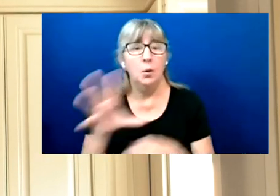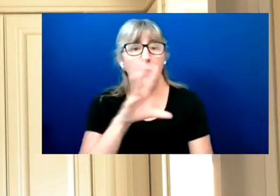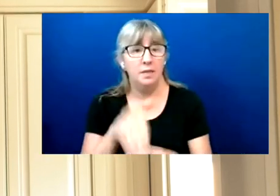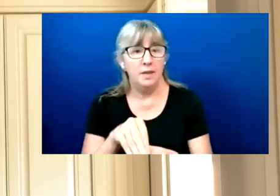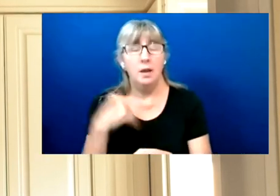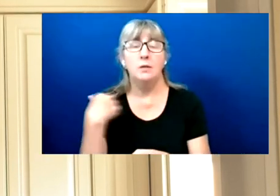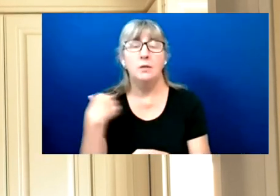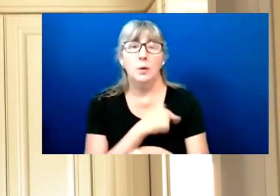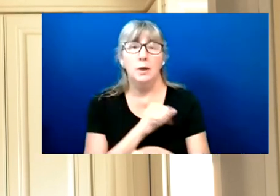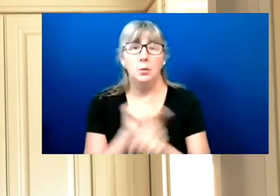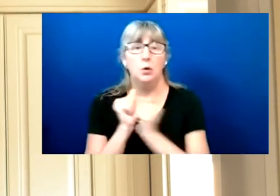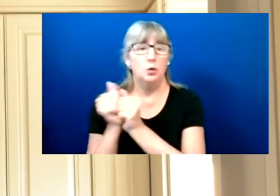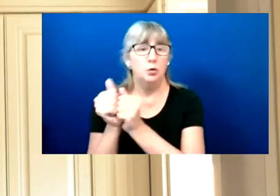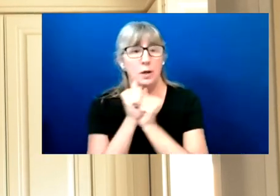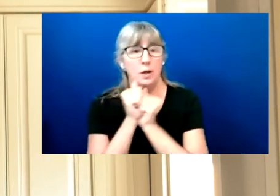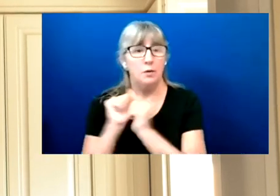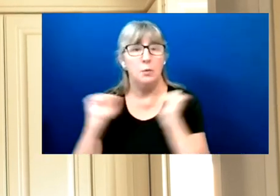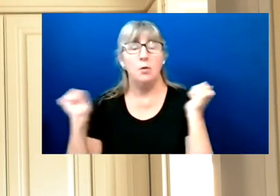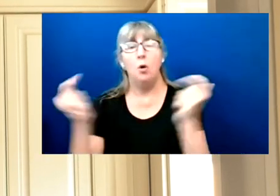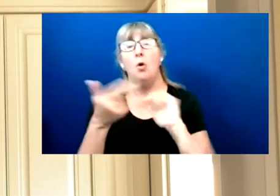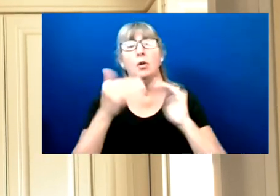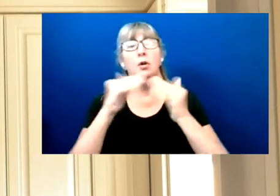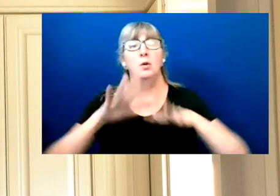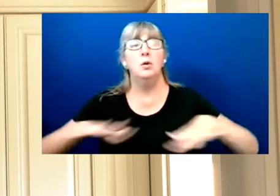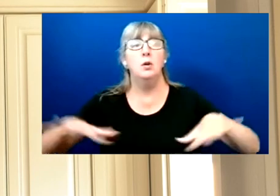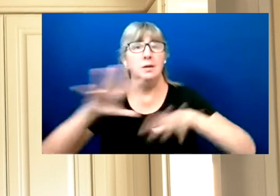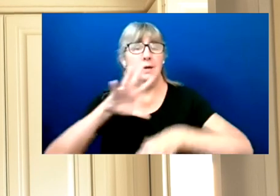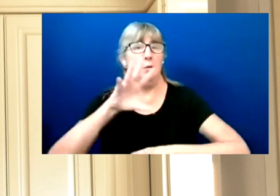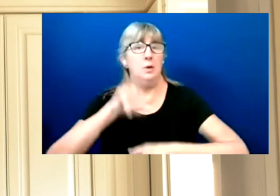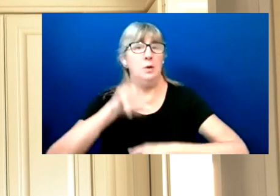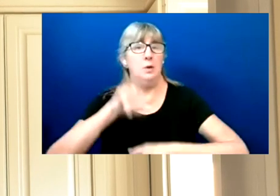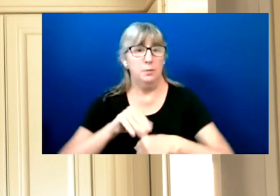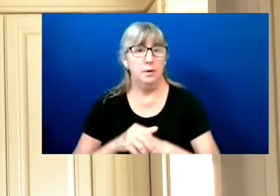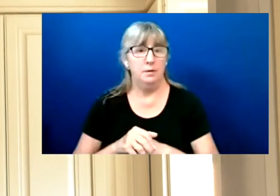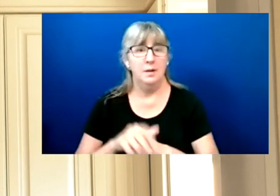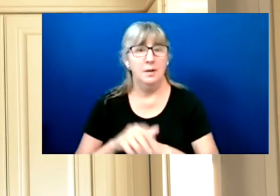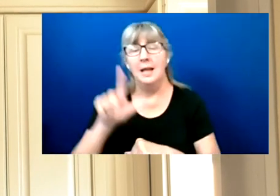with all other communities that we are a part of - Latinx, black, Asian American, LGBTQ+,